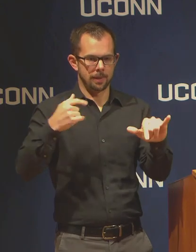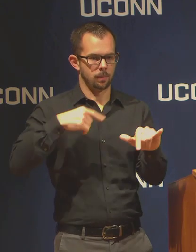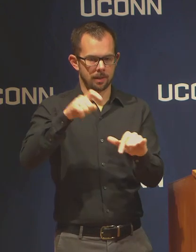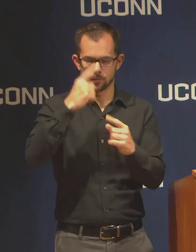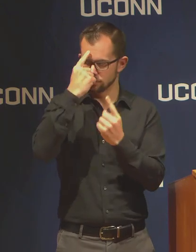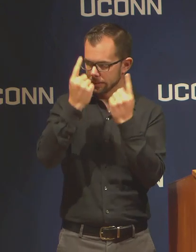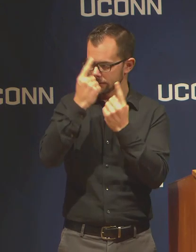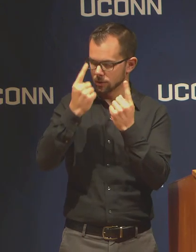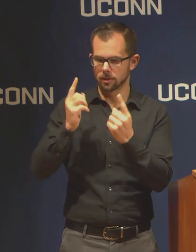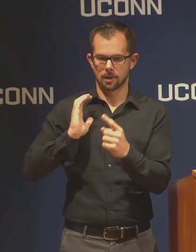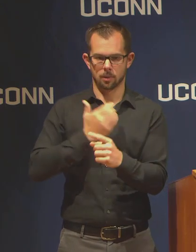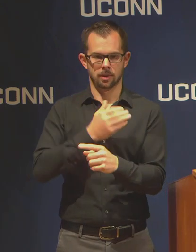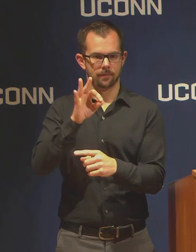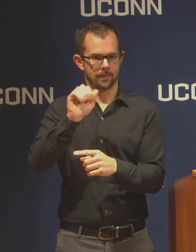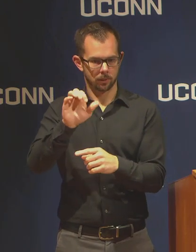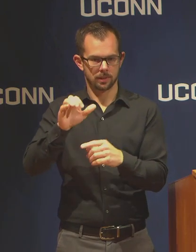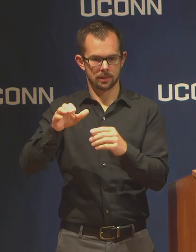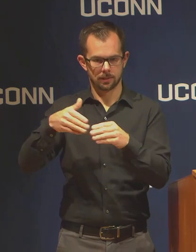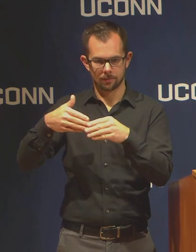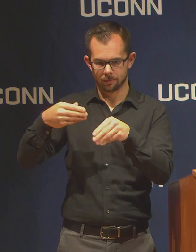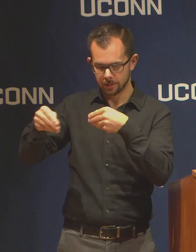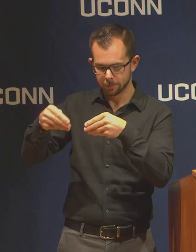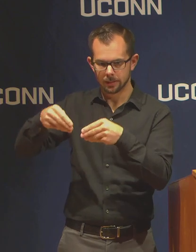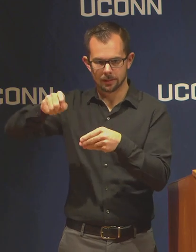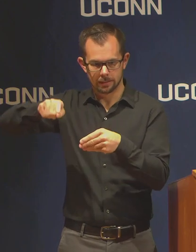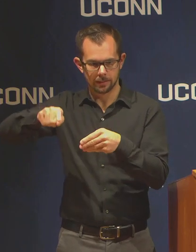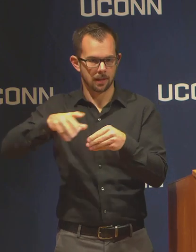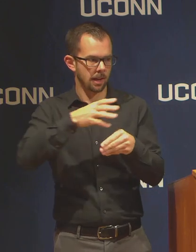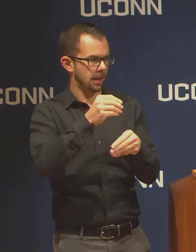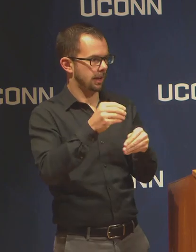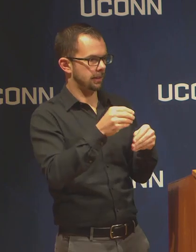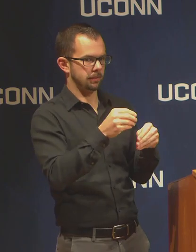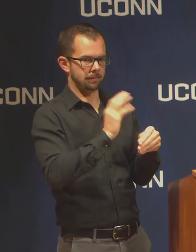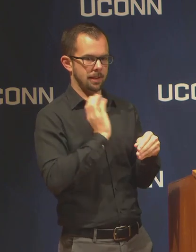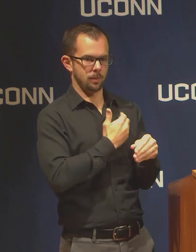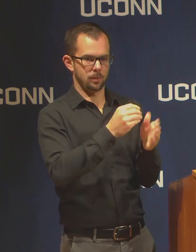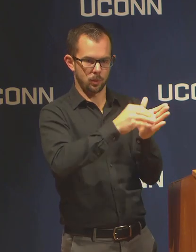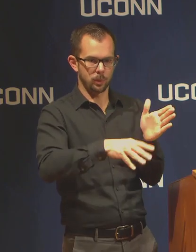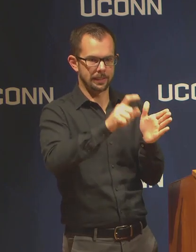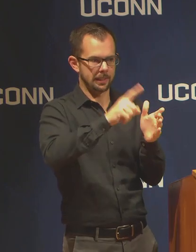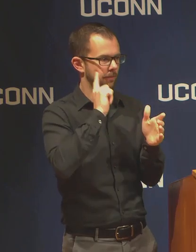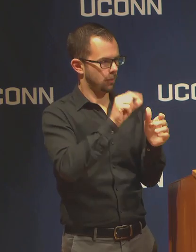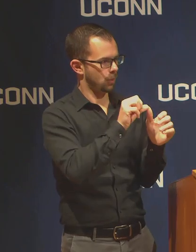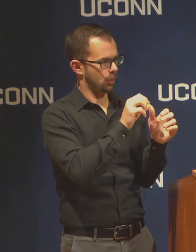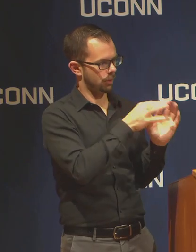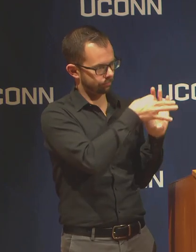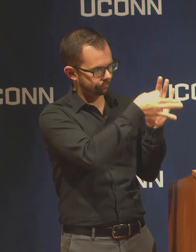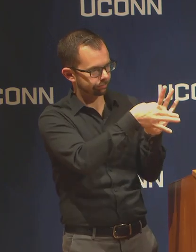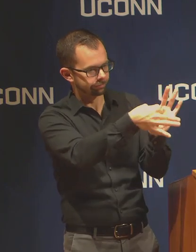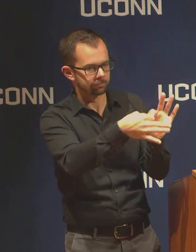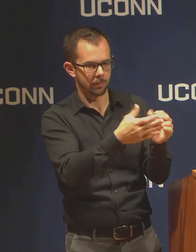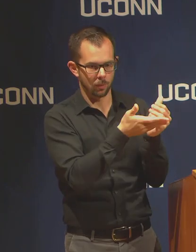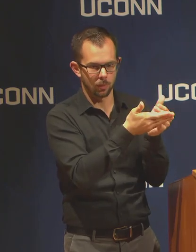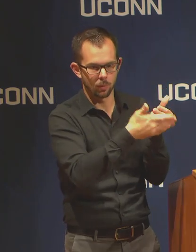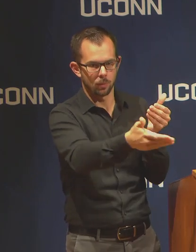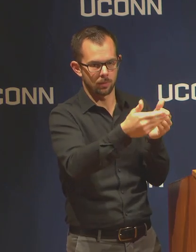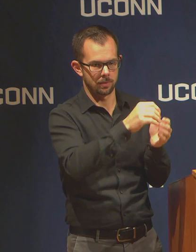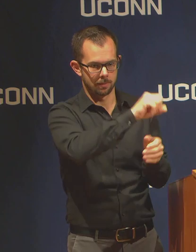and the continuity that our students need. I think the provost might have further comments on that, but at this point we